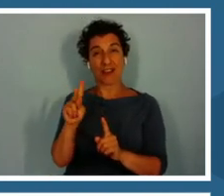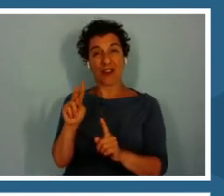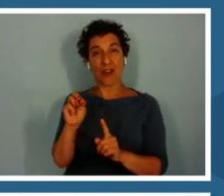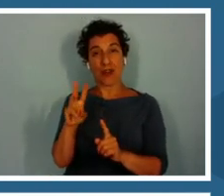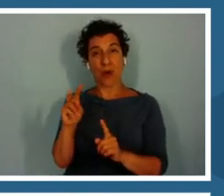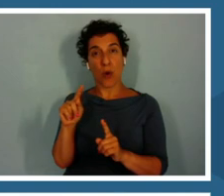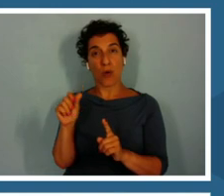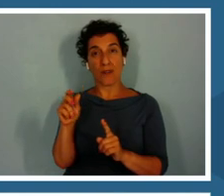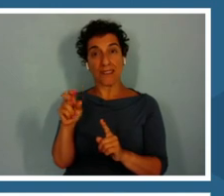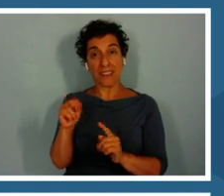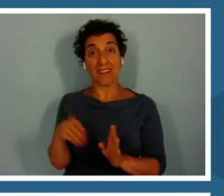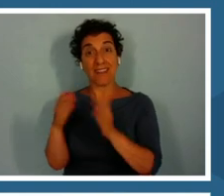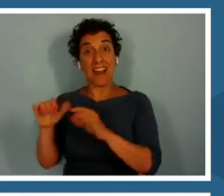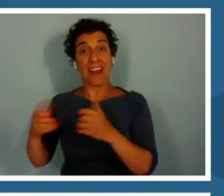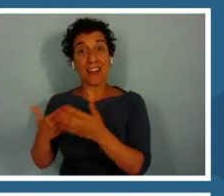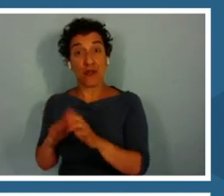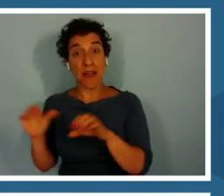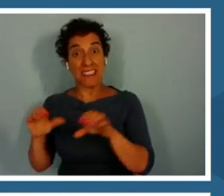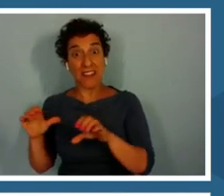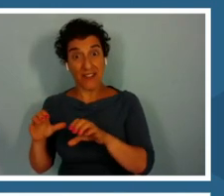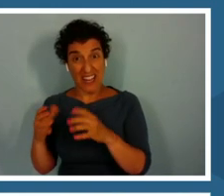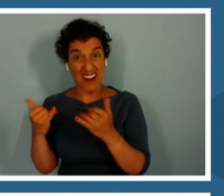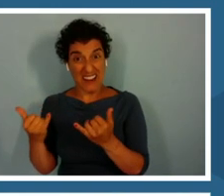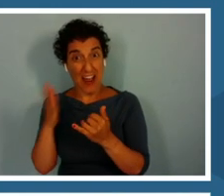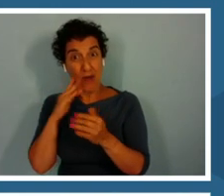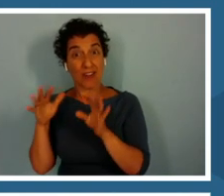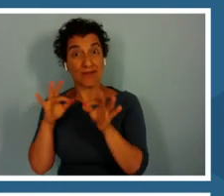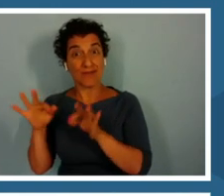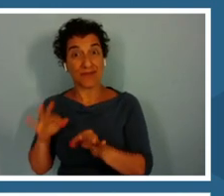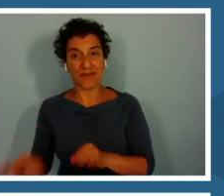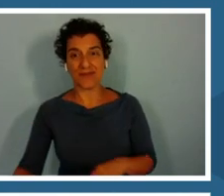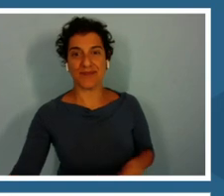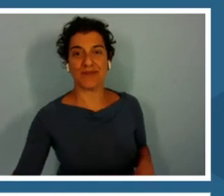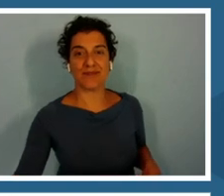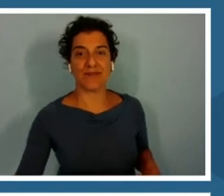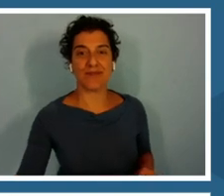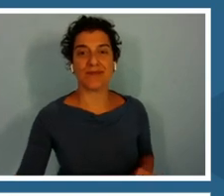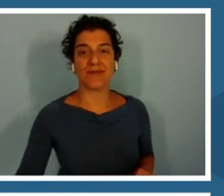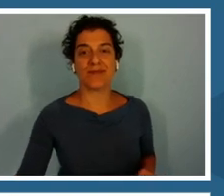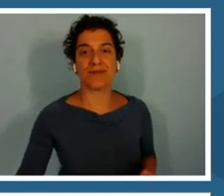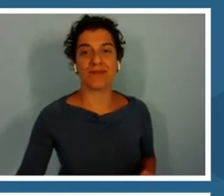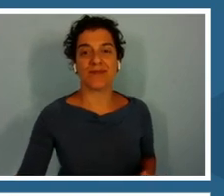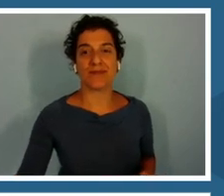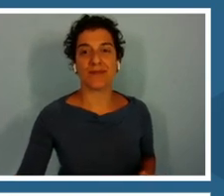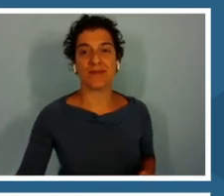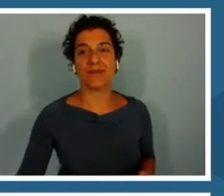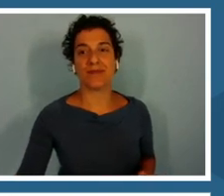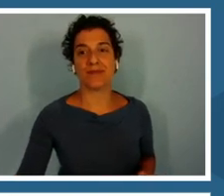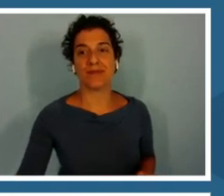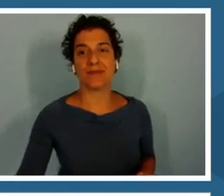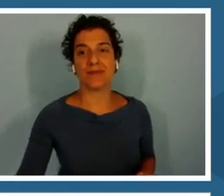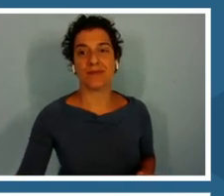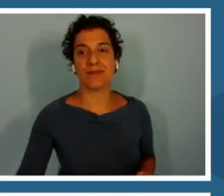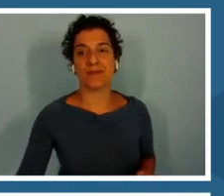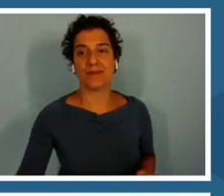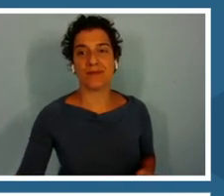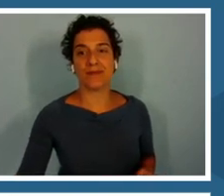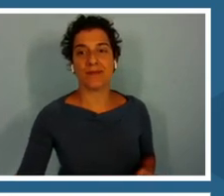We will jump into that, just like before. Again, you will recognize the learning lab platform and the layout.